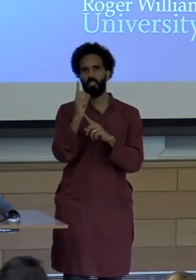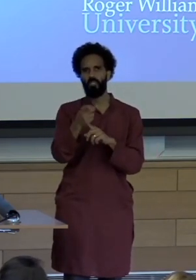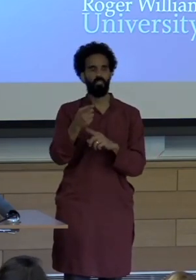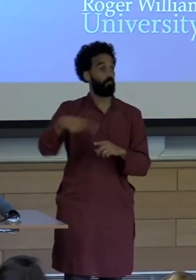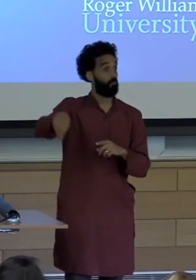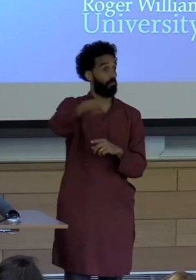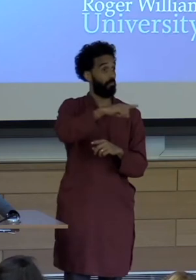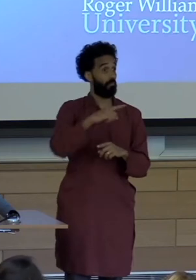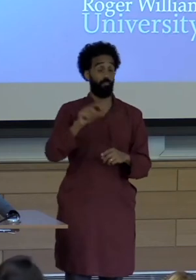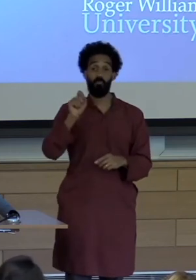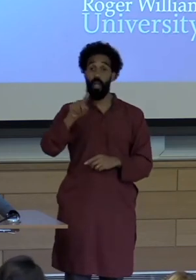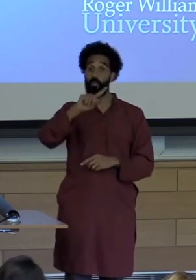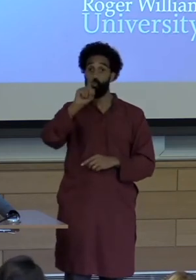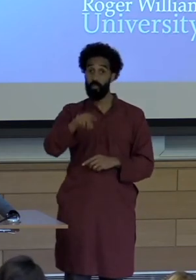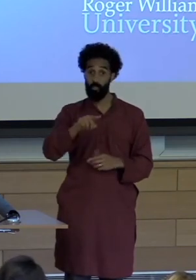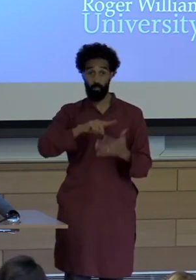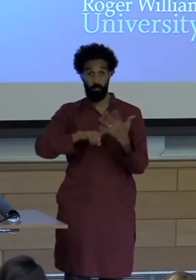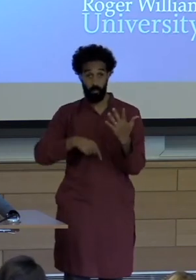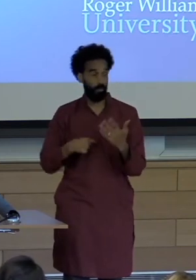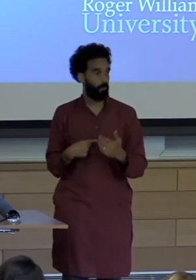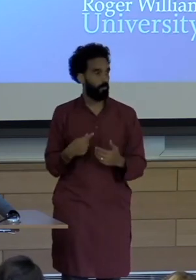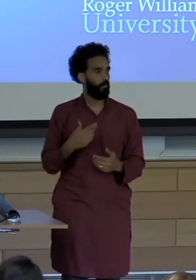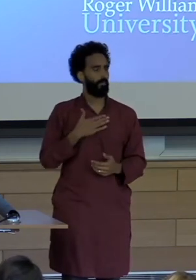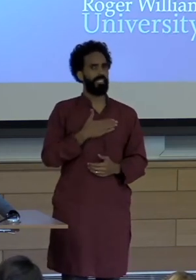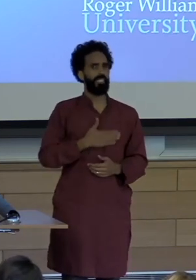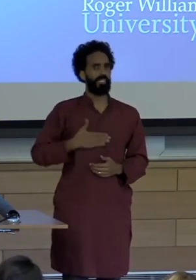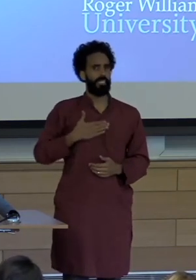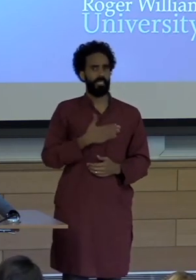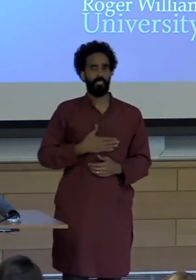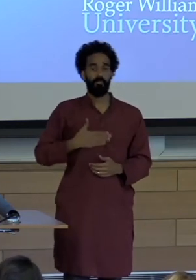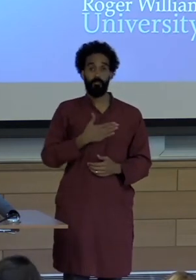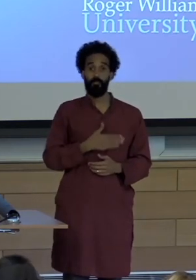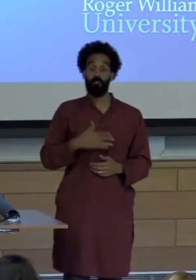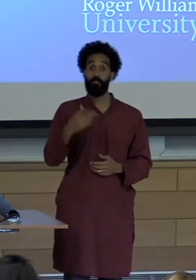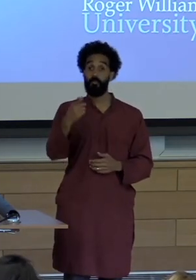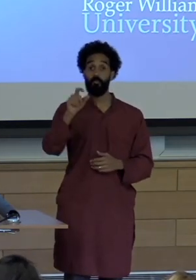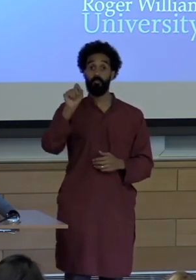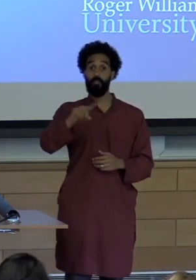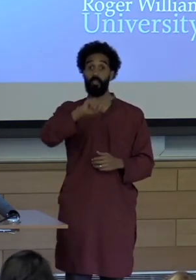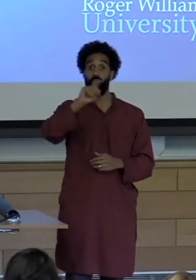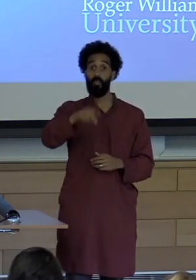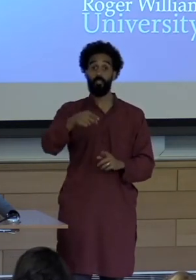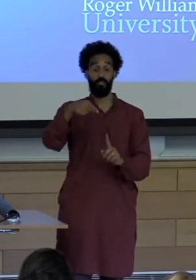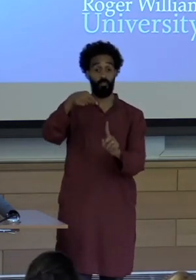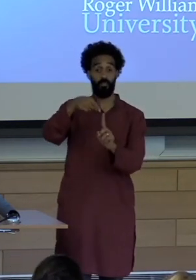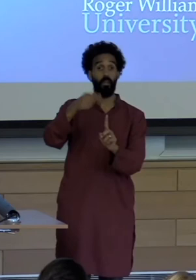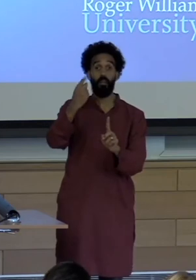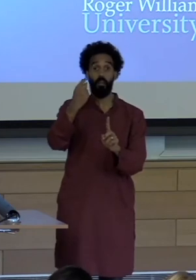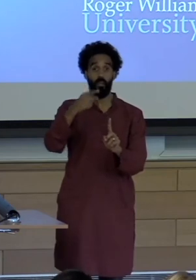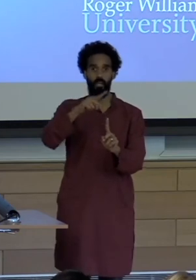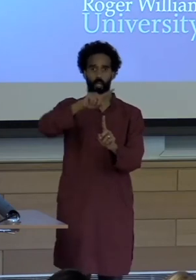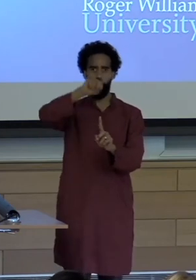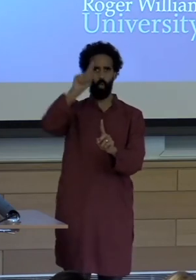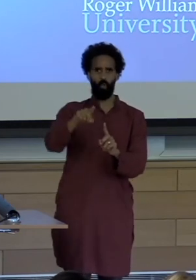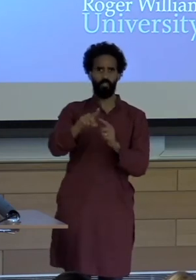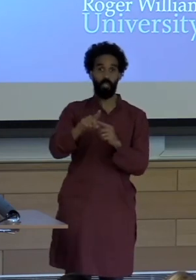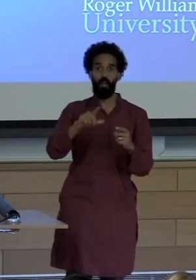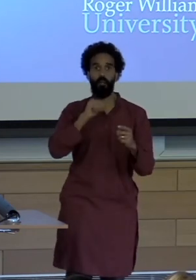I ask that when you have a question that you keep it a question and not a comment and that it be very